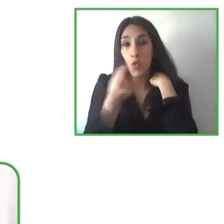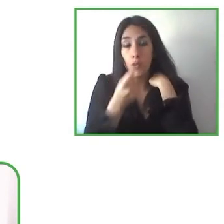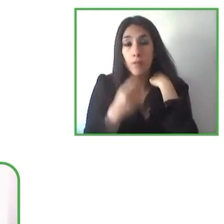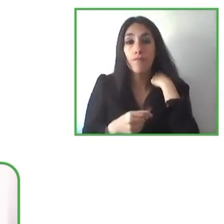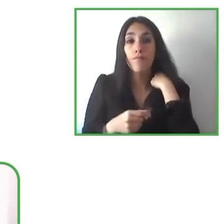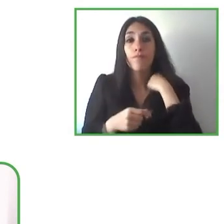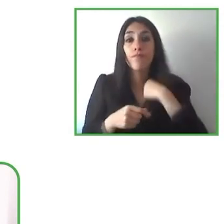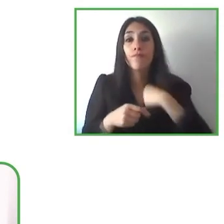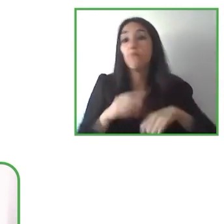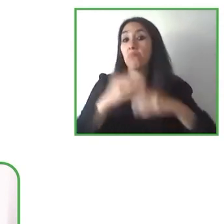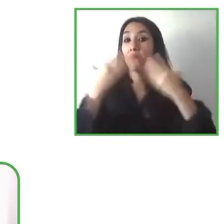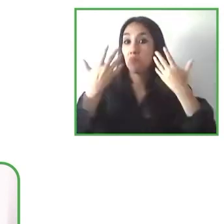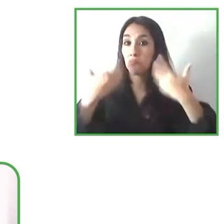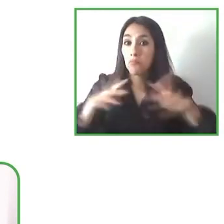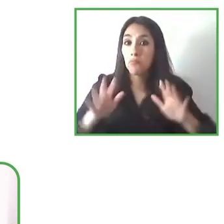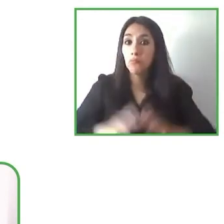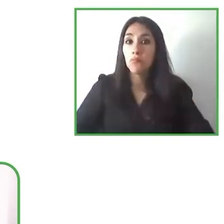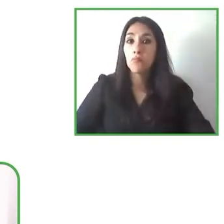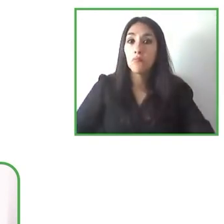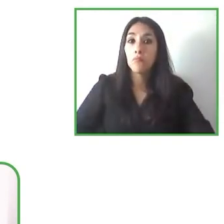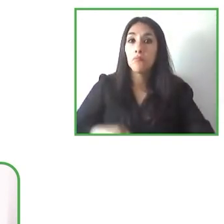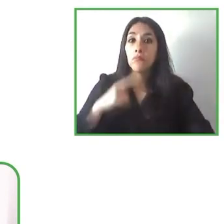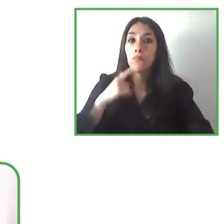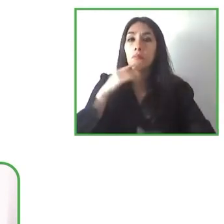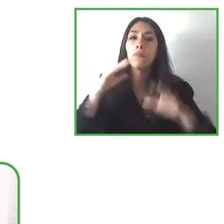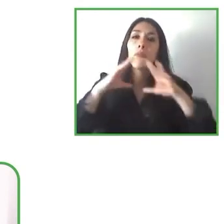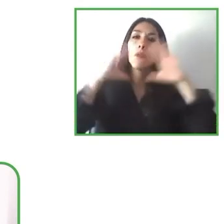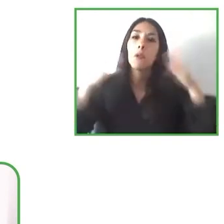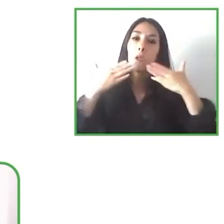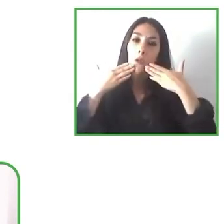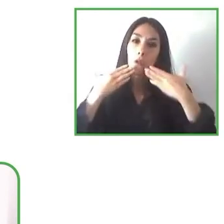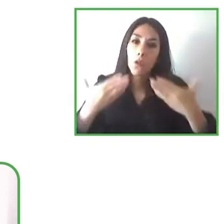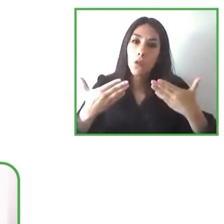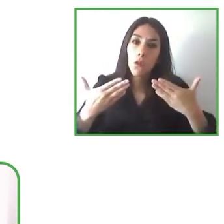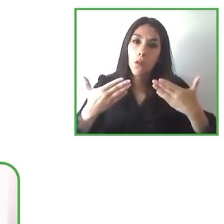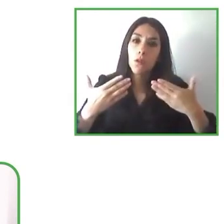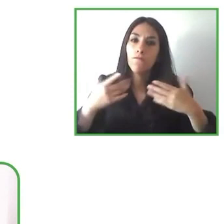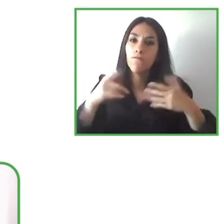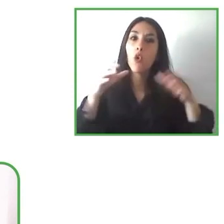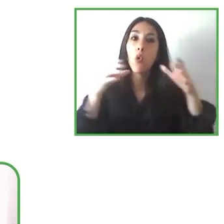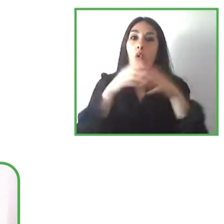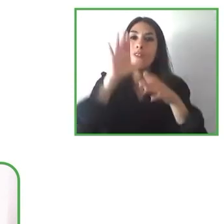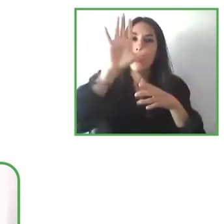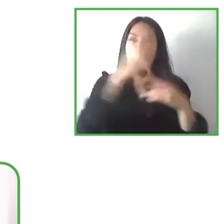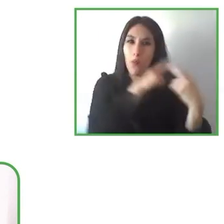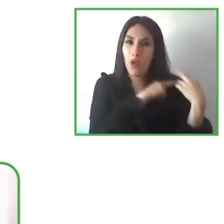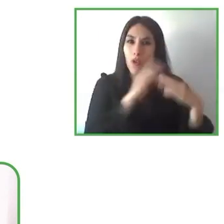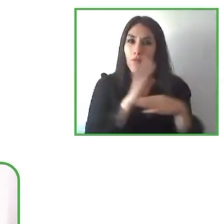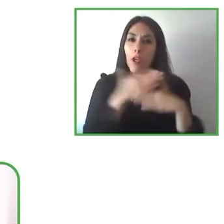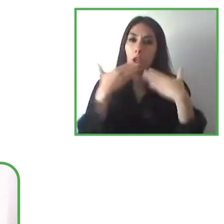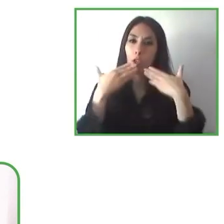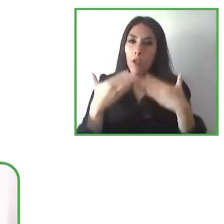Now we are going to finish our panel. We want to thank Fundación Descúbreme and Zero